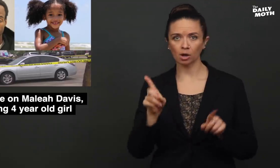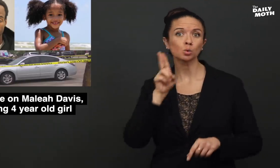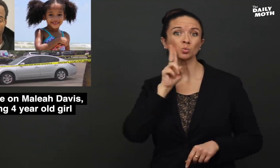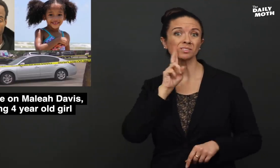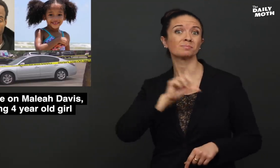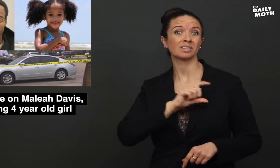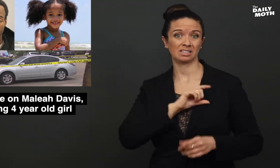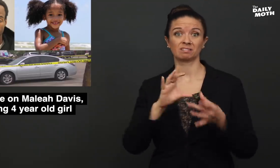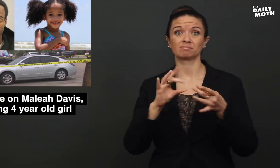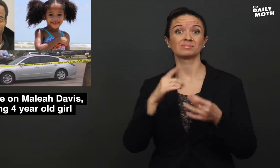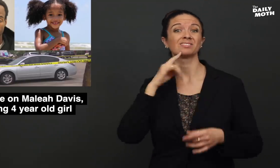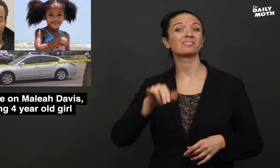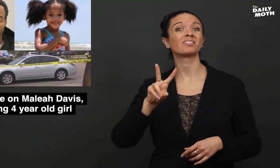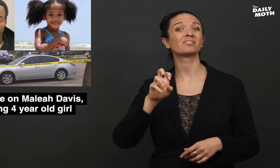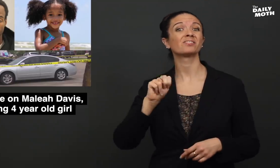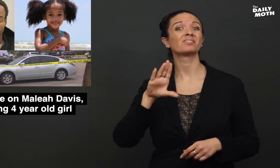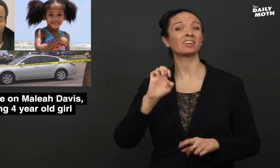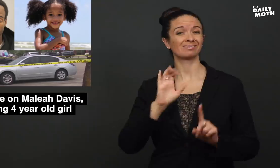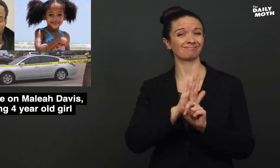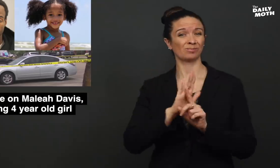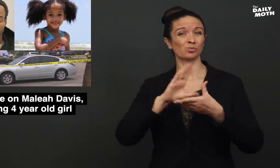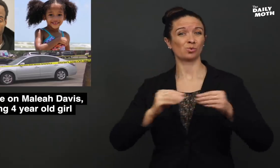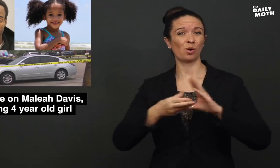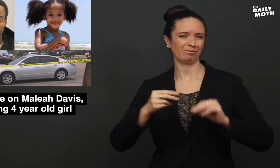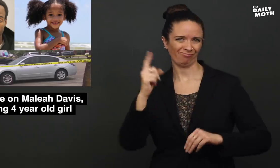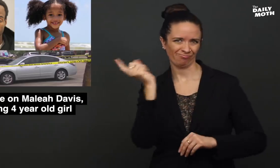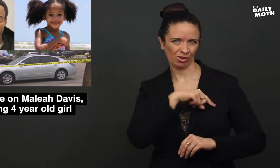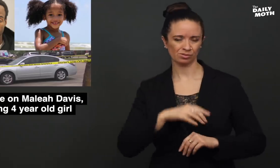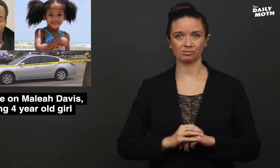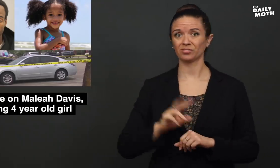but Houston police said Vence's story was false.